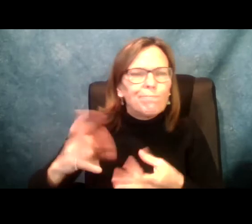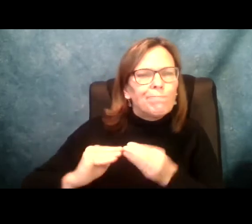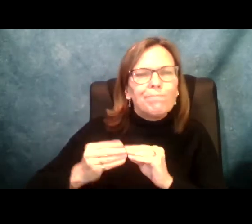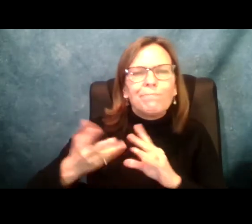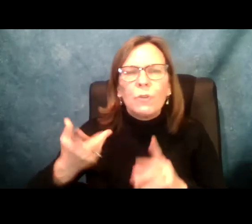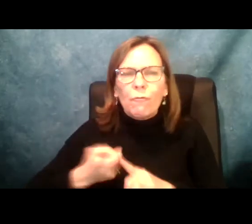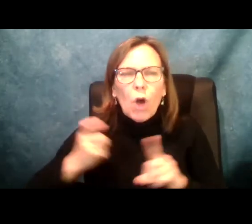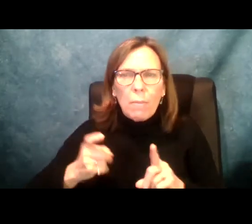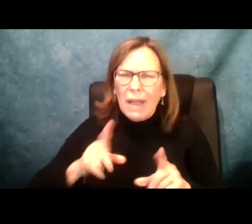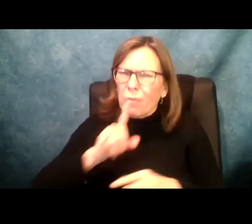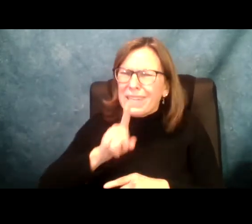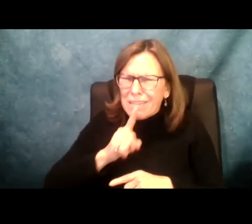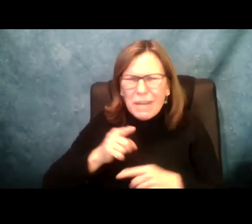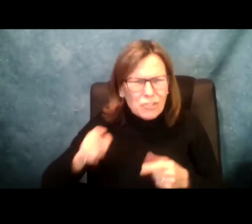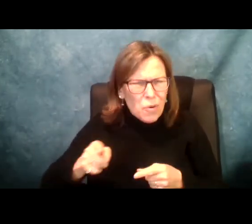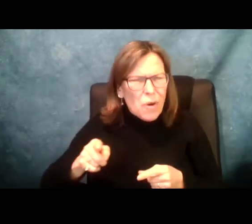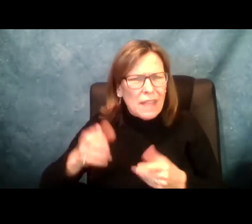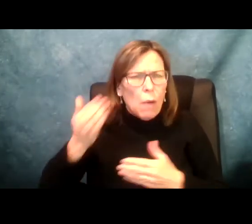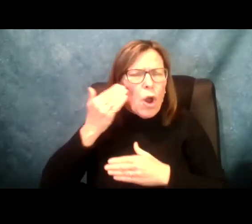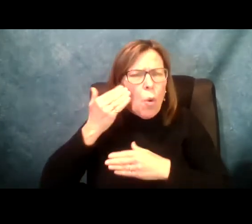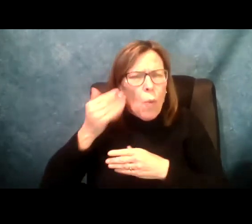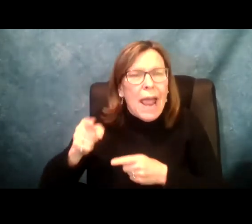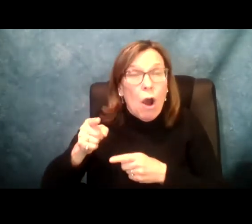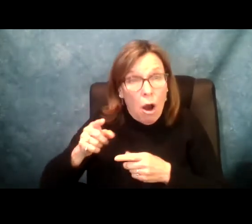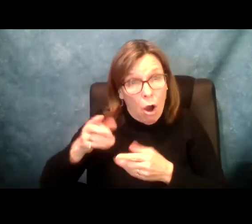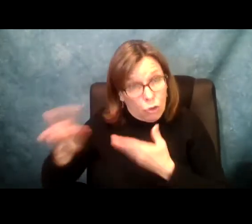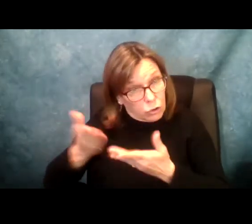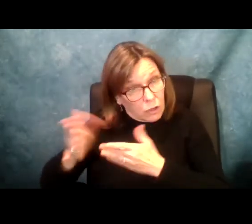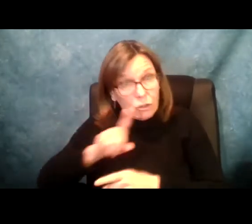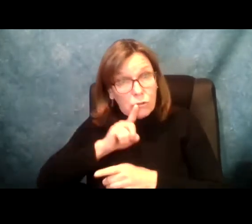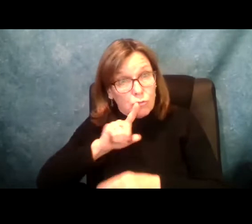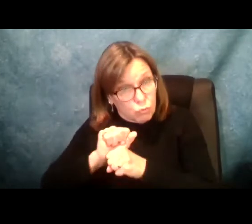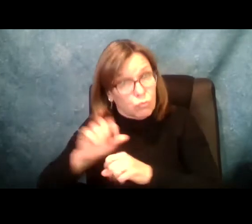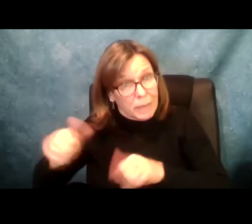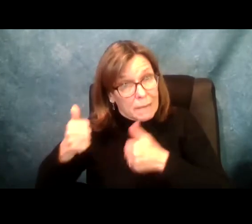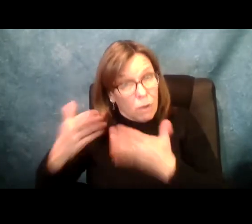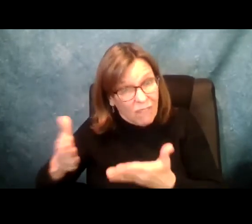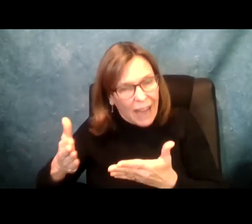county. This needs to be searchable. We need